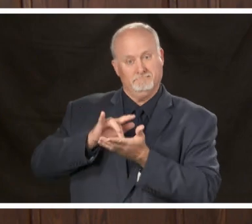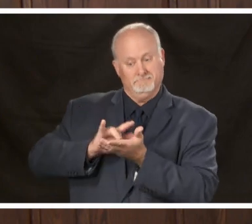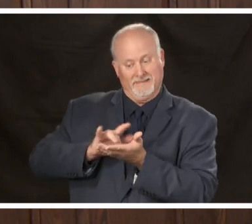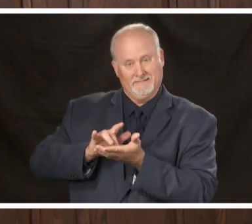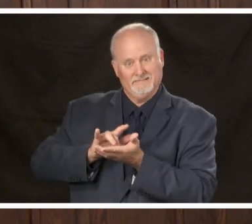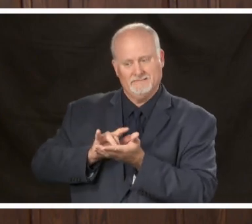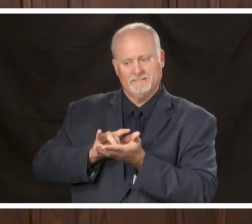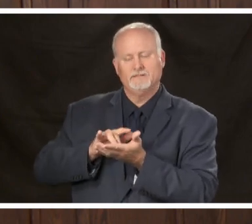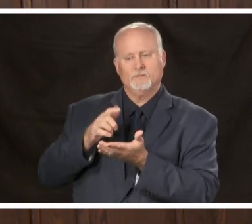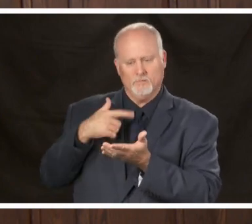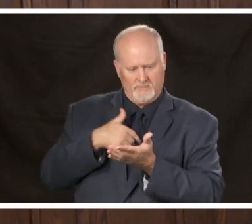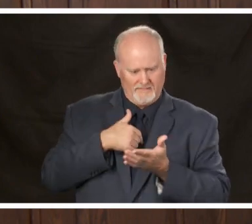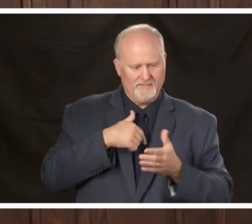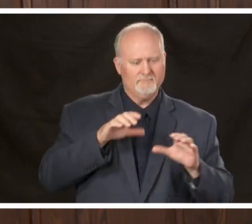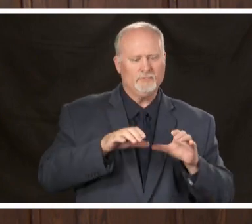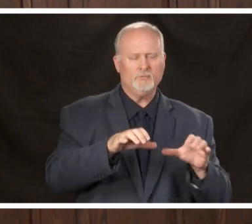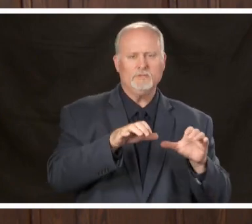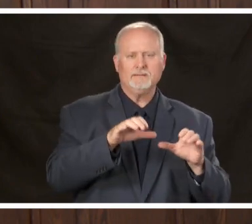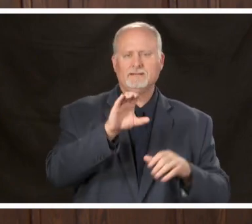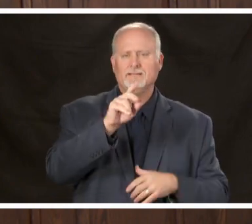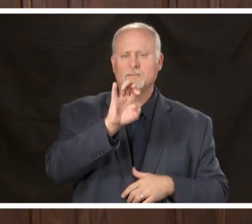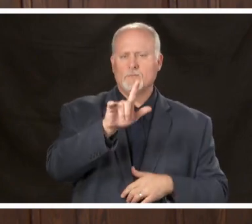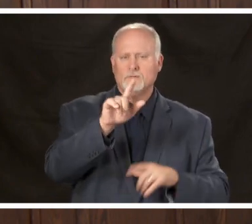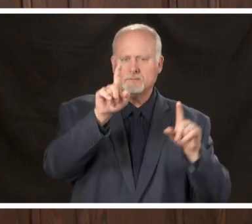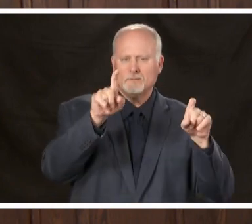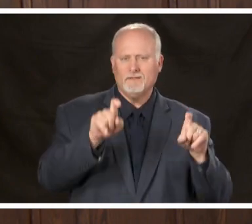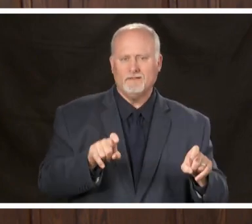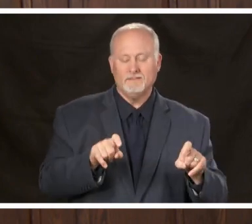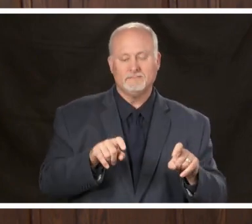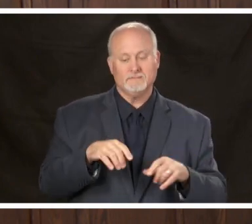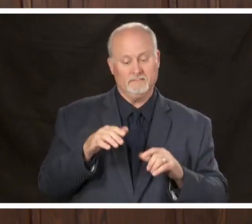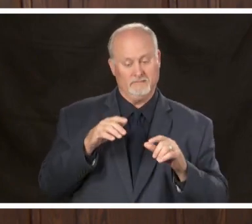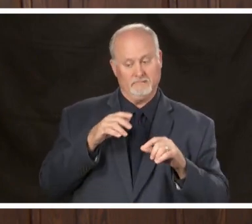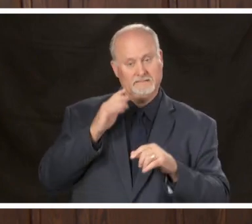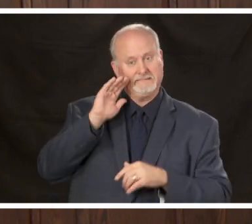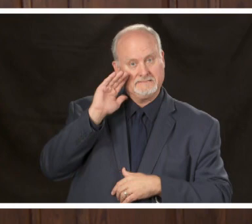you may have heard in the news this week that the analysis shows that this study